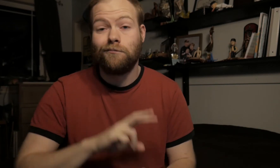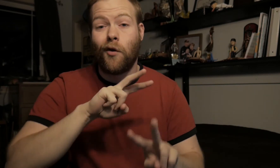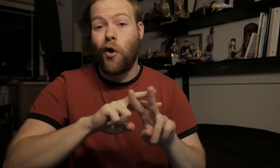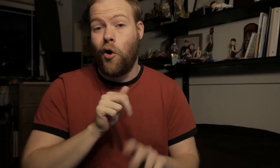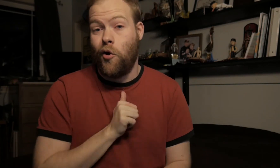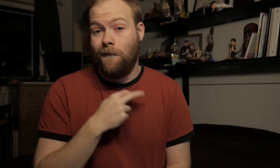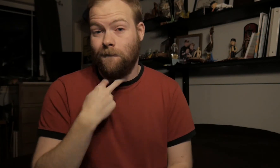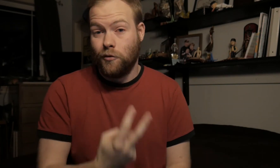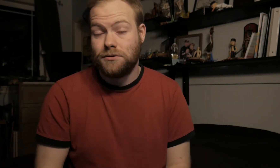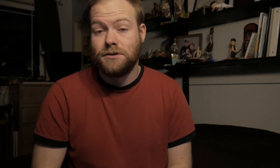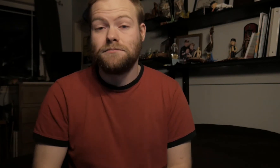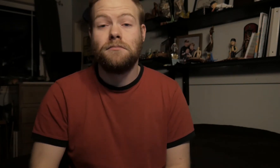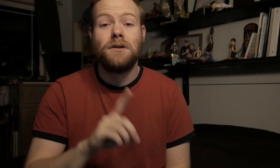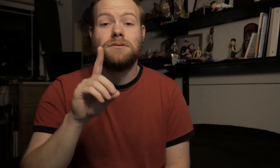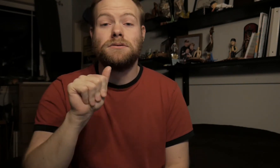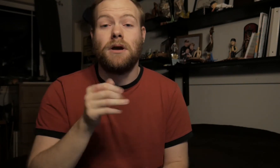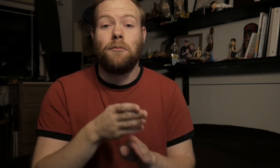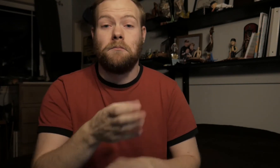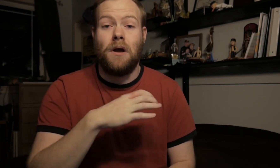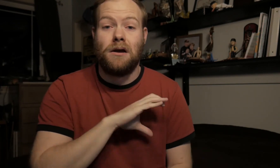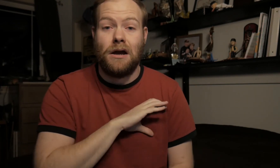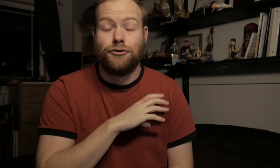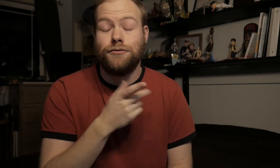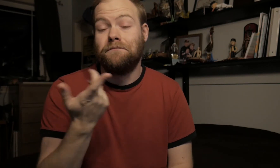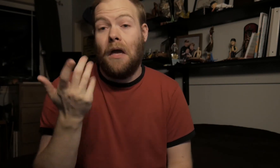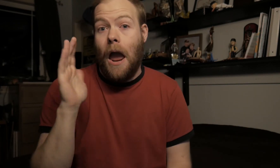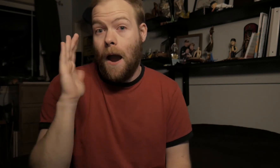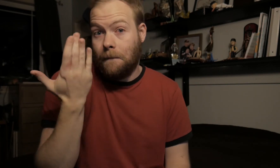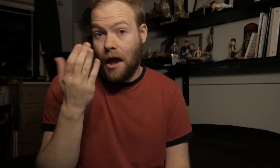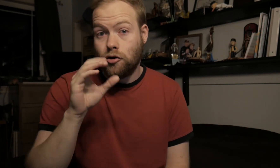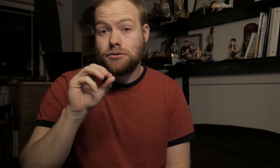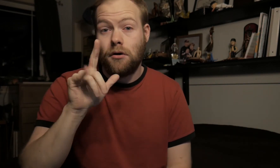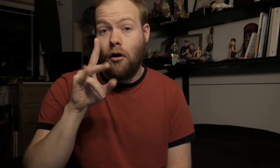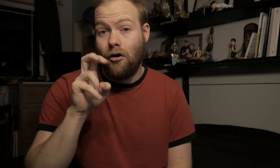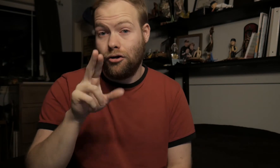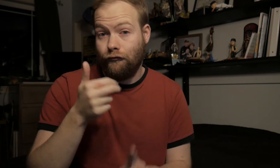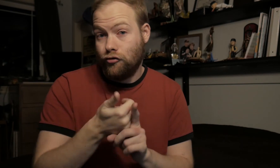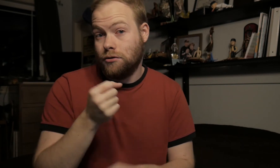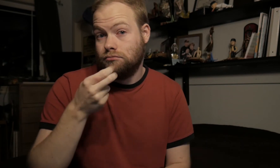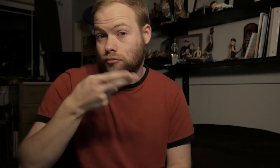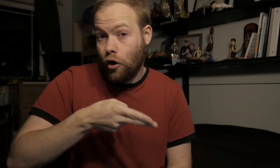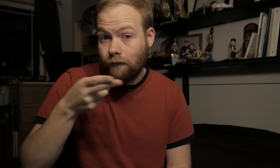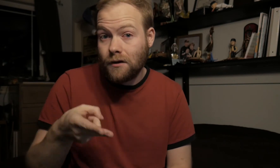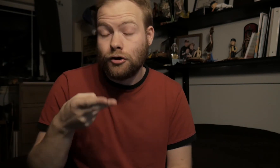#ownvoices. Disabled Main Character, apparently Oliver, one of the main characters, is HH (Hard of Hearing)